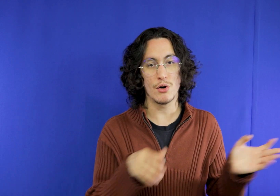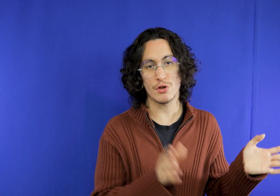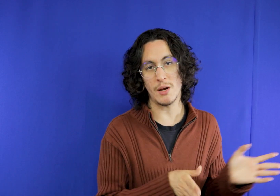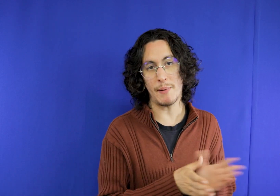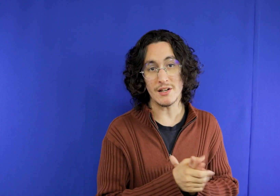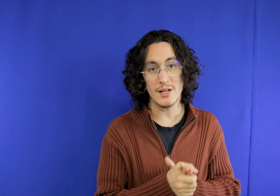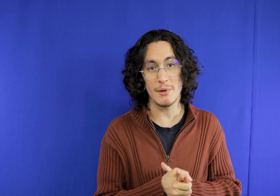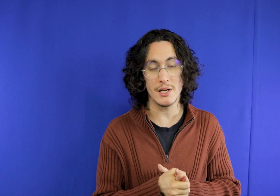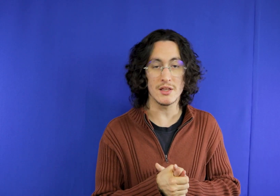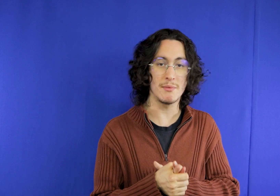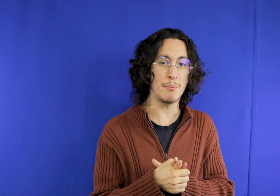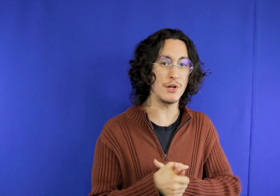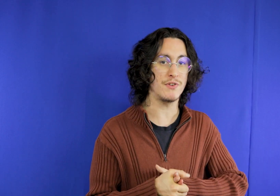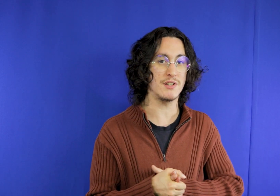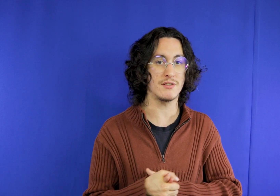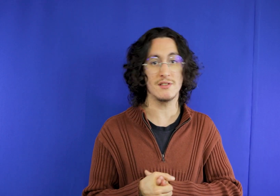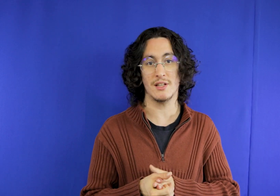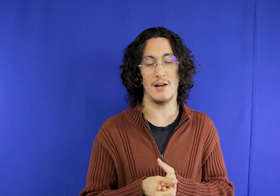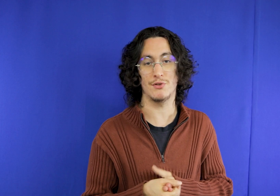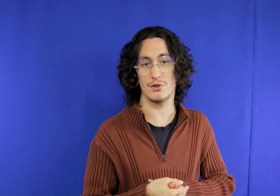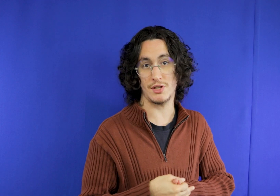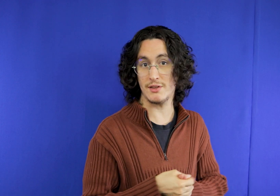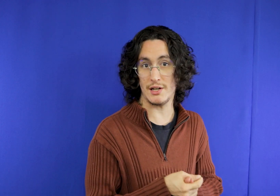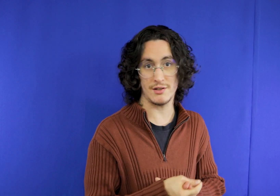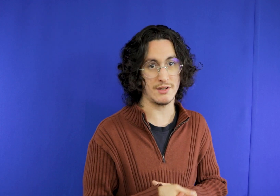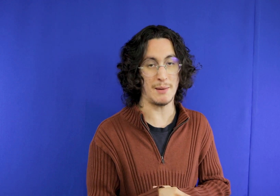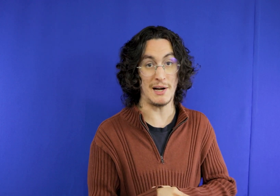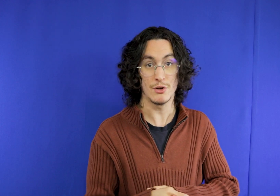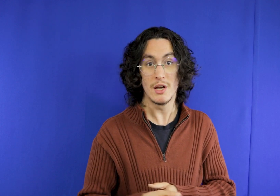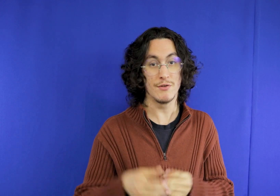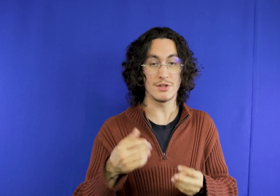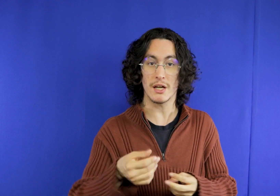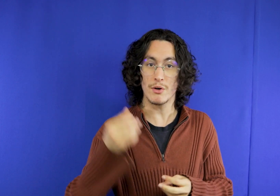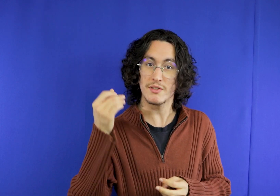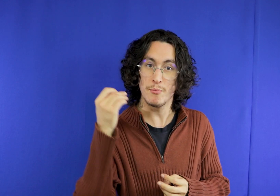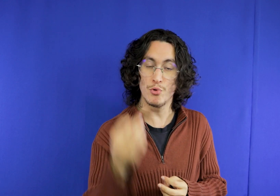or just in the morning you can also do this if I wash only have 3 days in Lawns and you want to